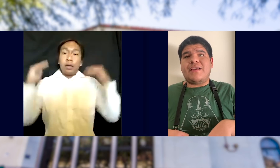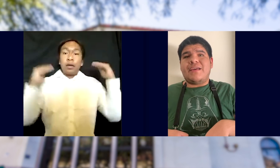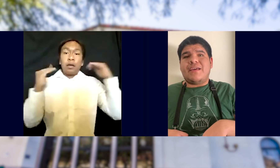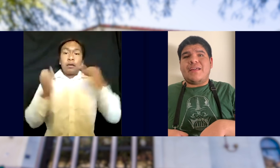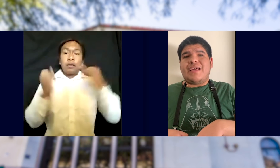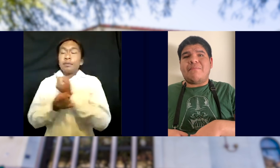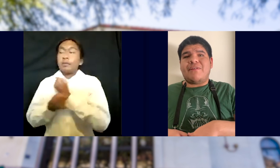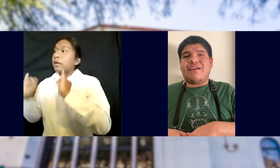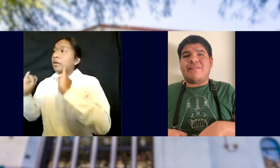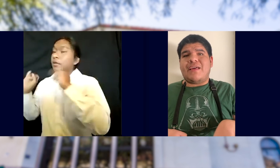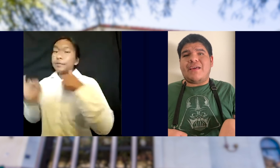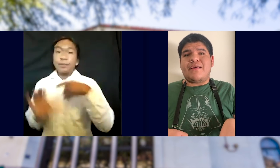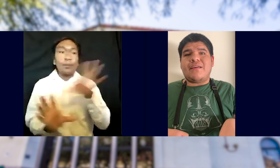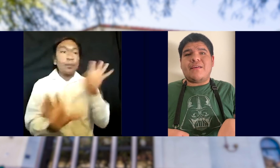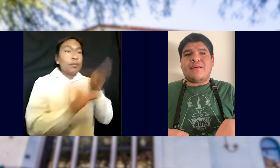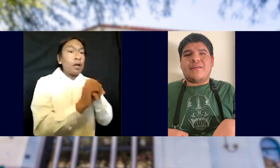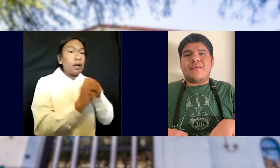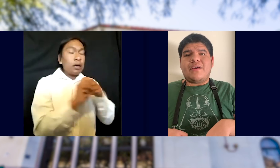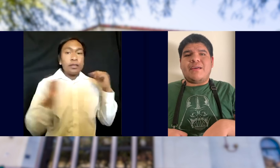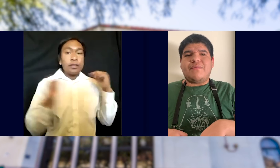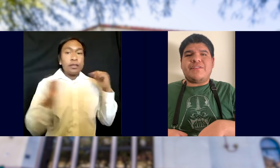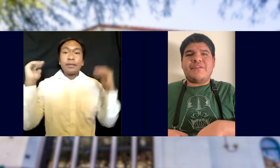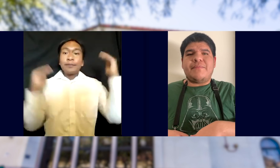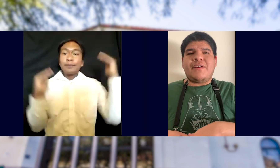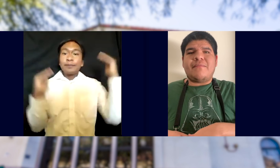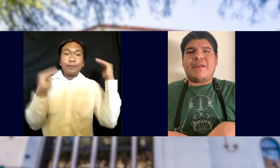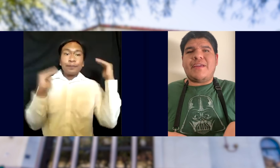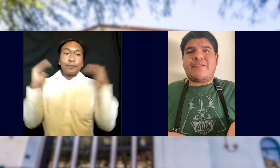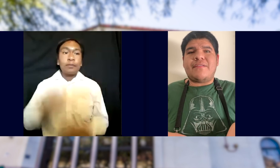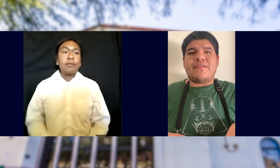AND I'M OKAY WITH THAT I AM MATURE BEYOND MY YEARS